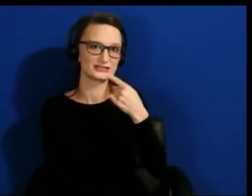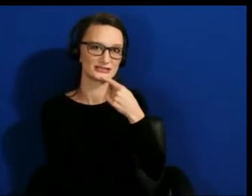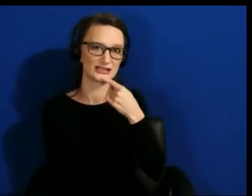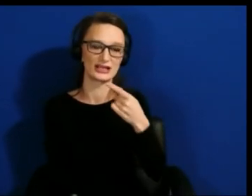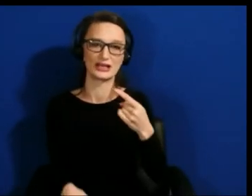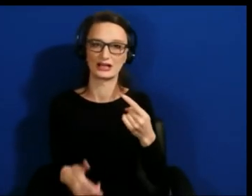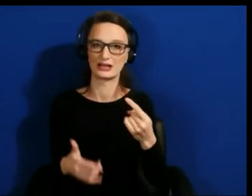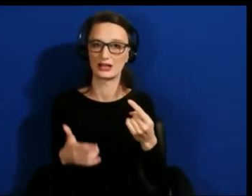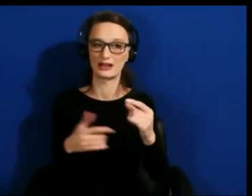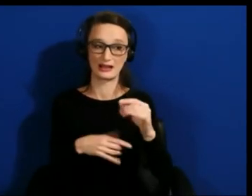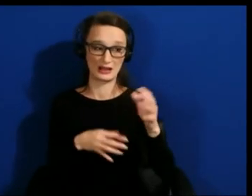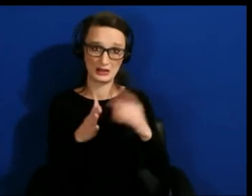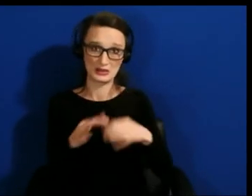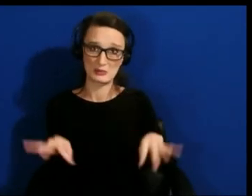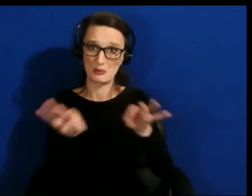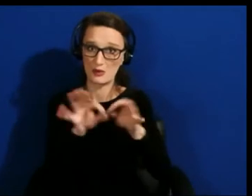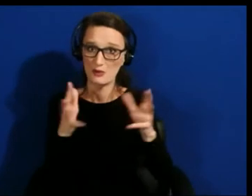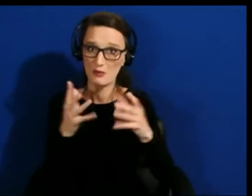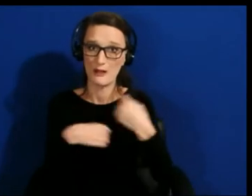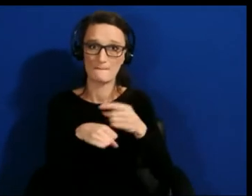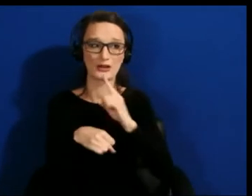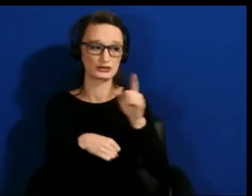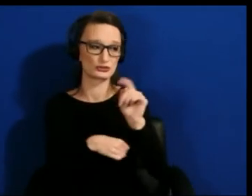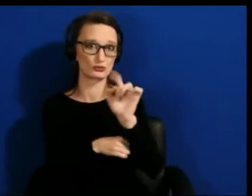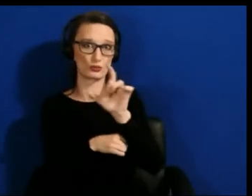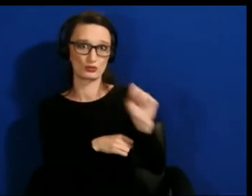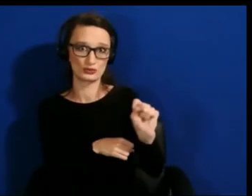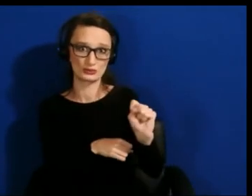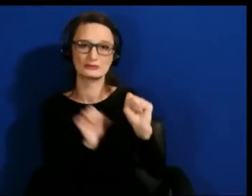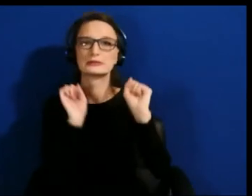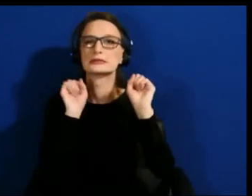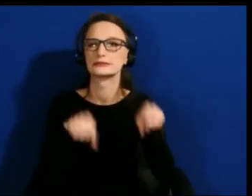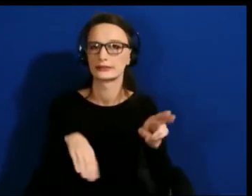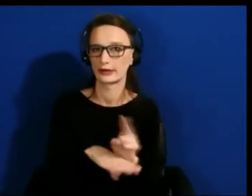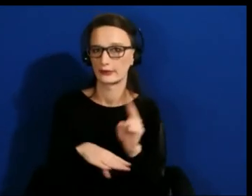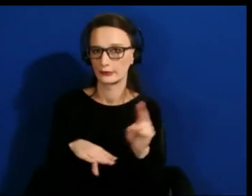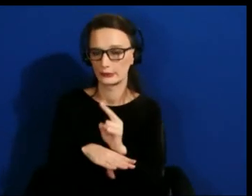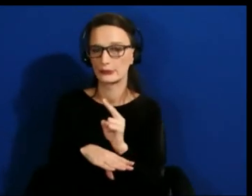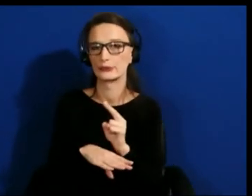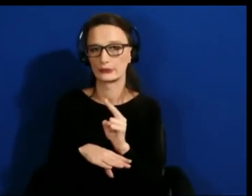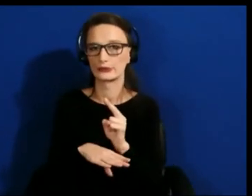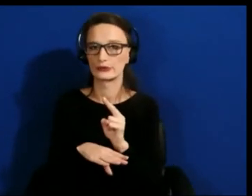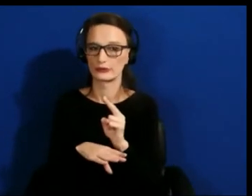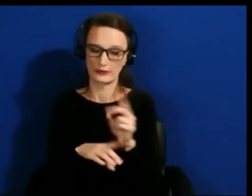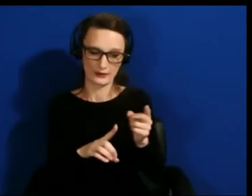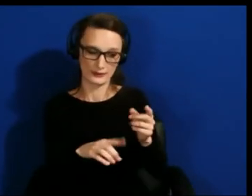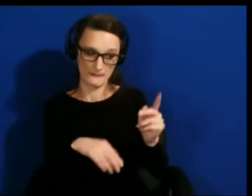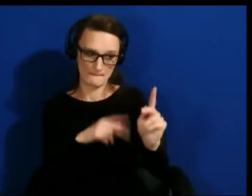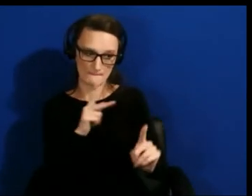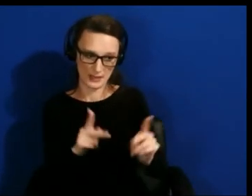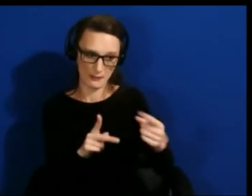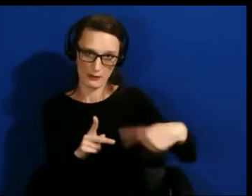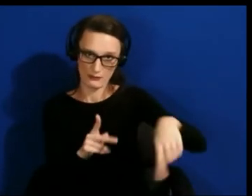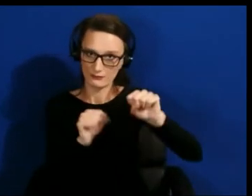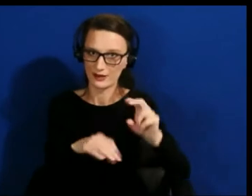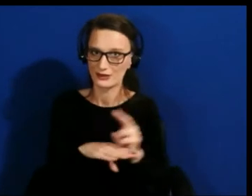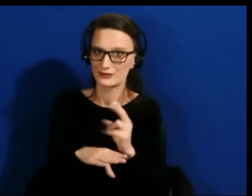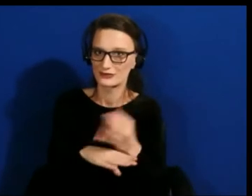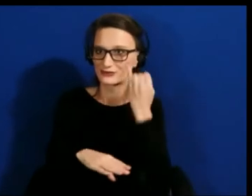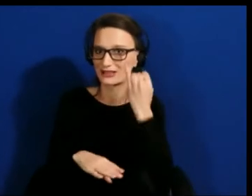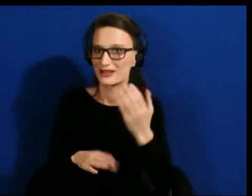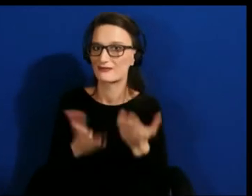tools are able to be used by people who might not have had access to the building of the